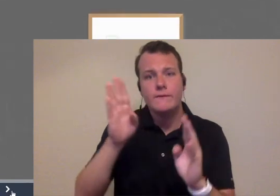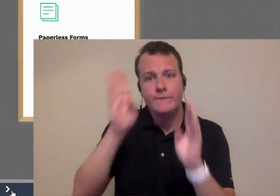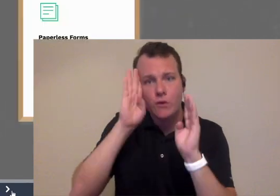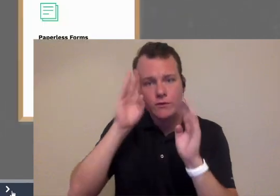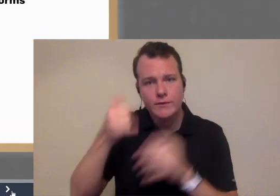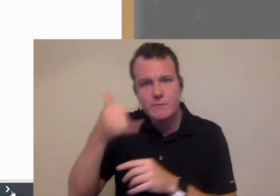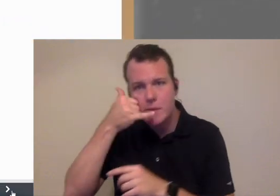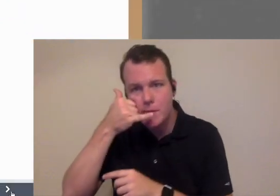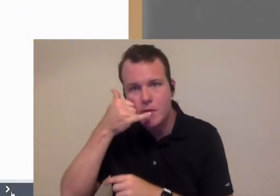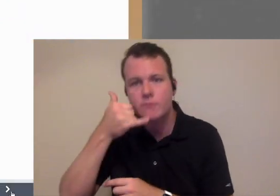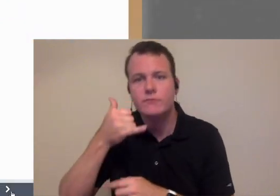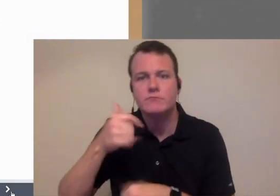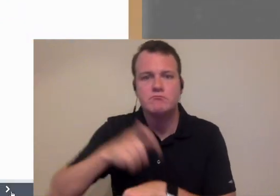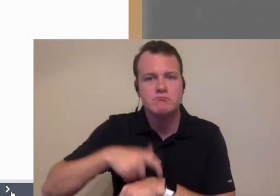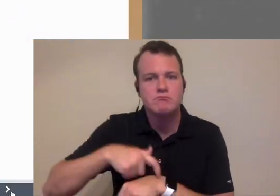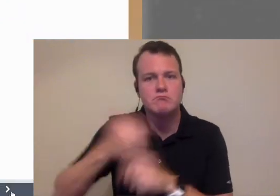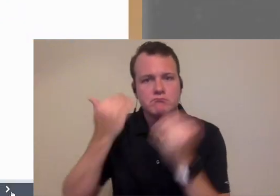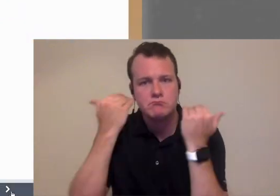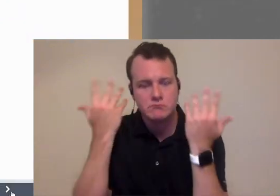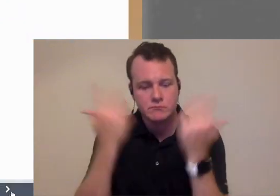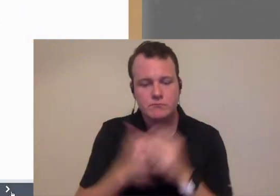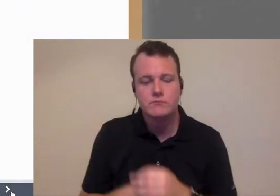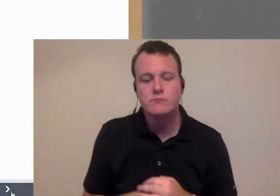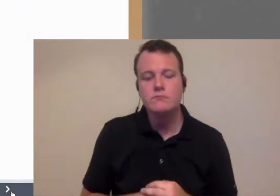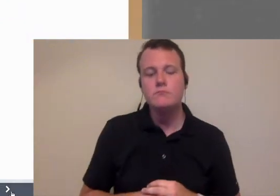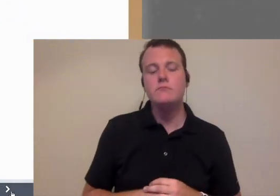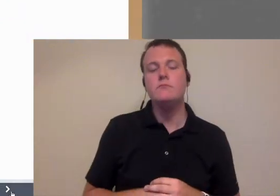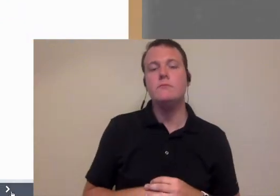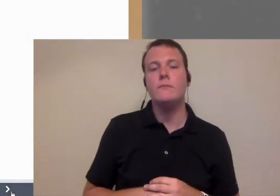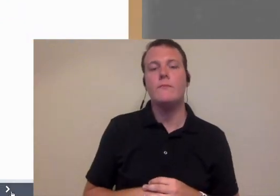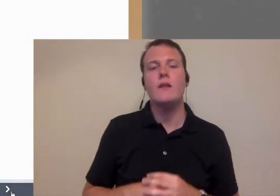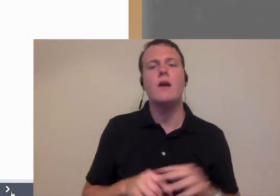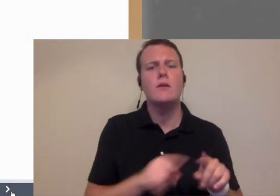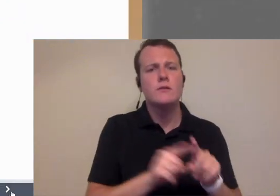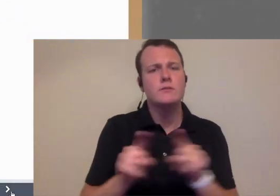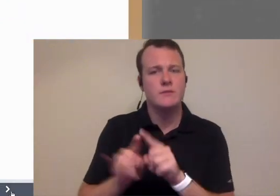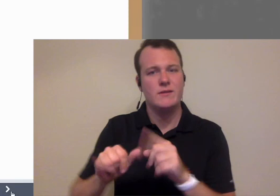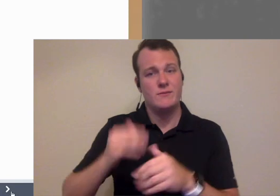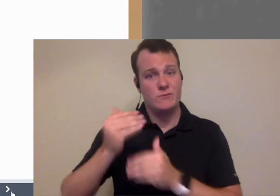focused on answering the phone also are there ways that we can just make that